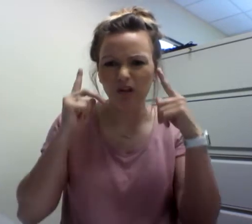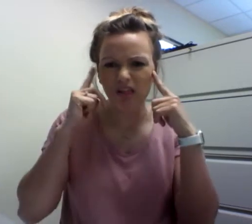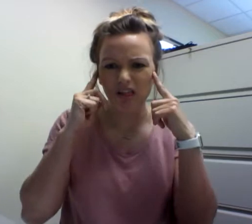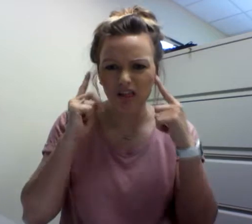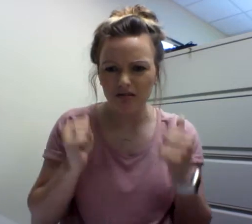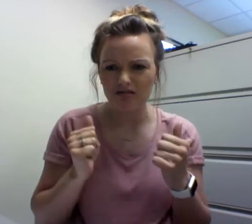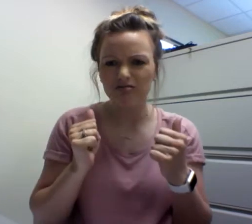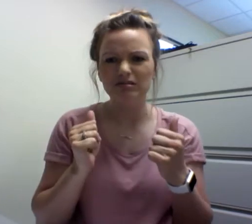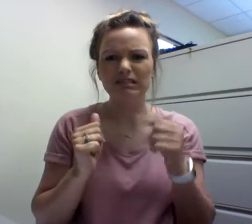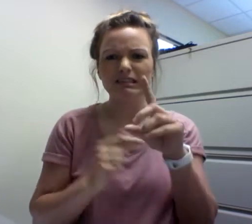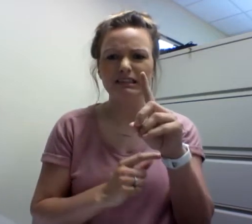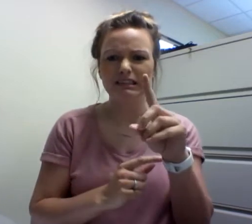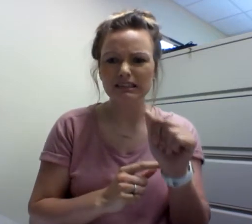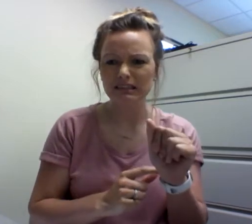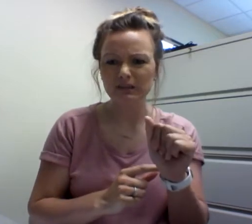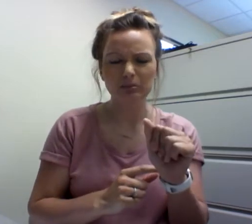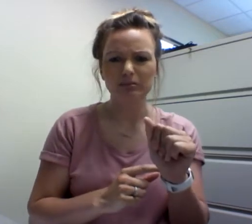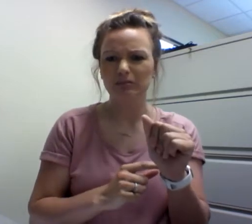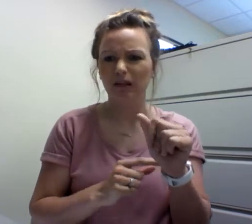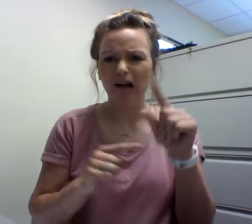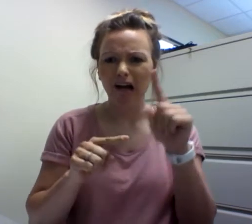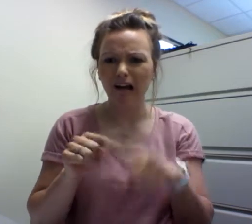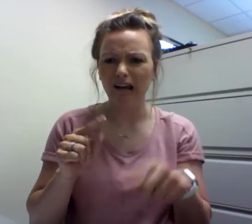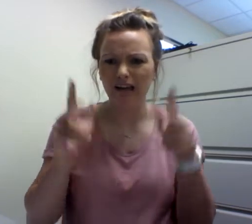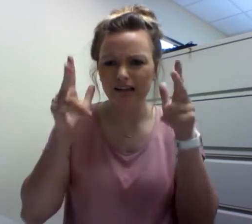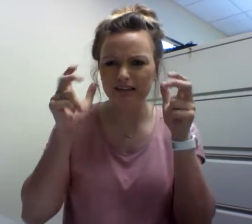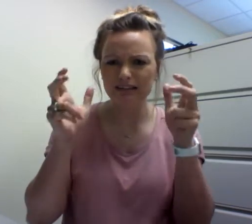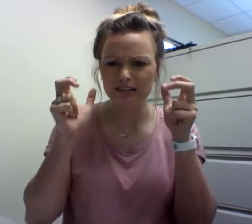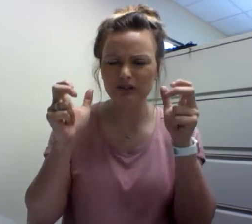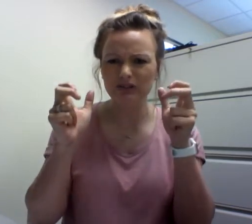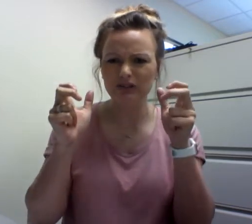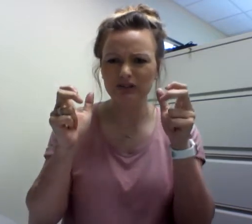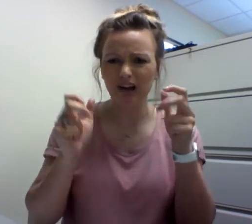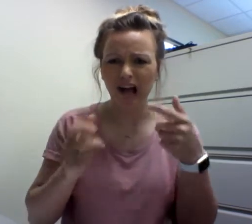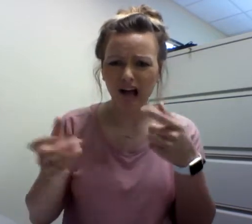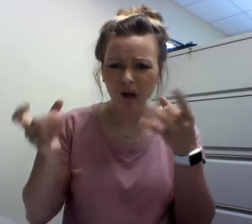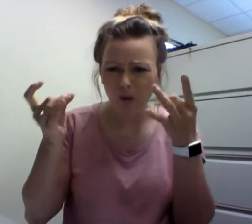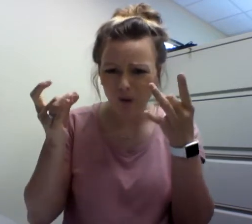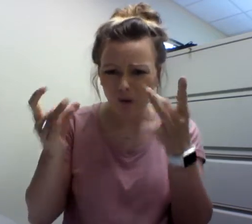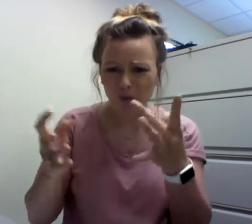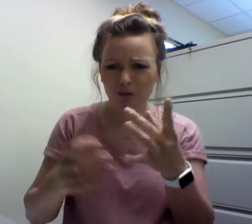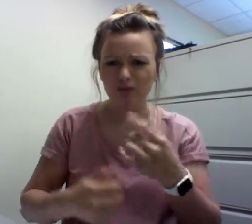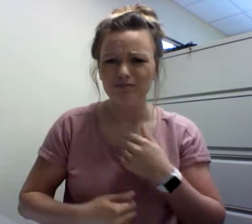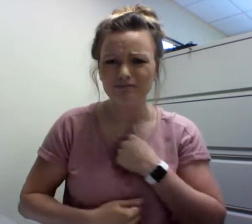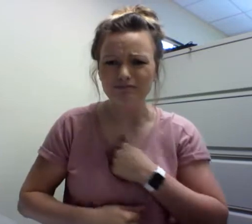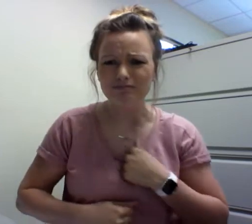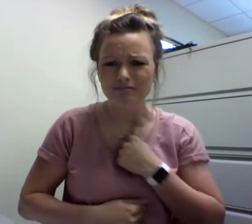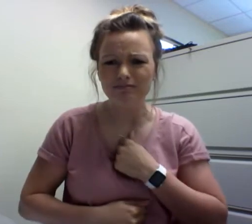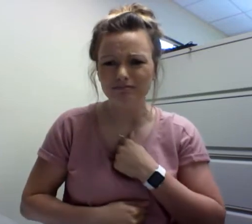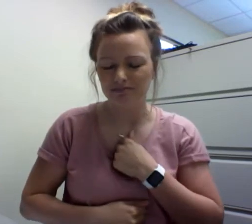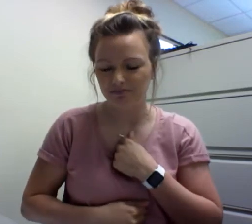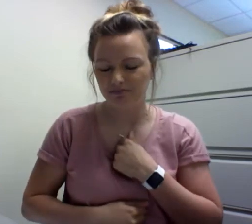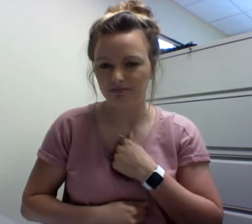its very negative focuses on the hearing loss, the disability, the can't hear mentality, I'm sorry for you.